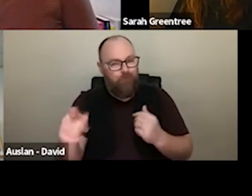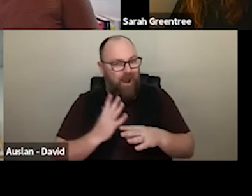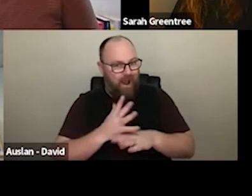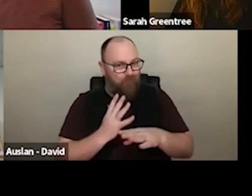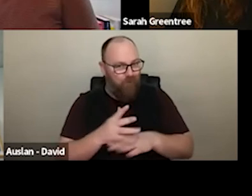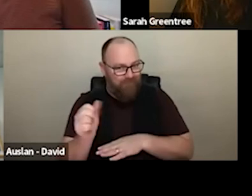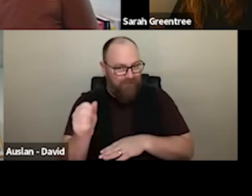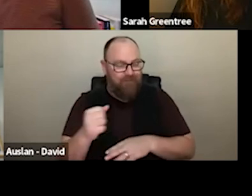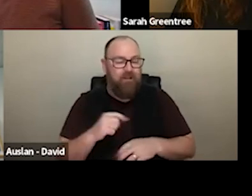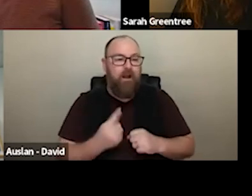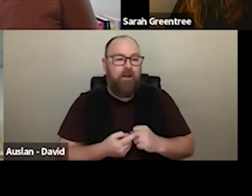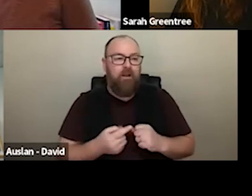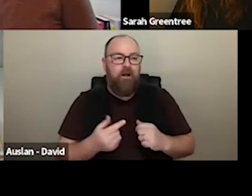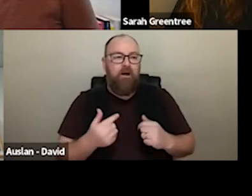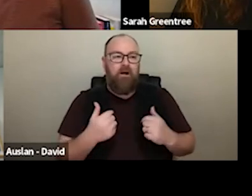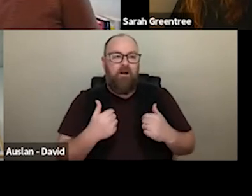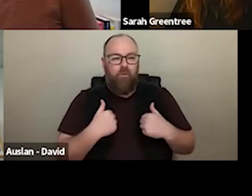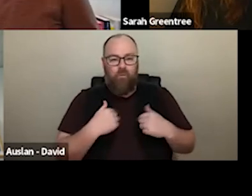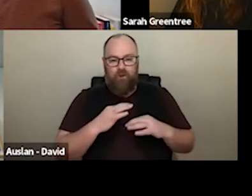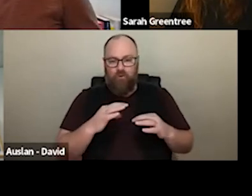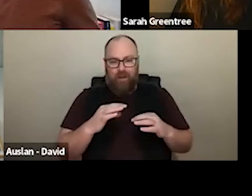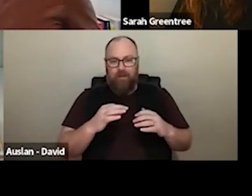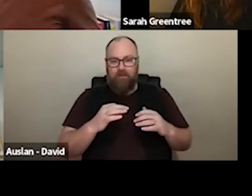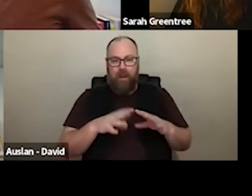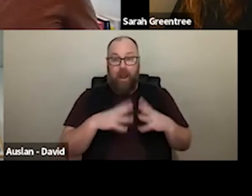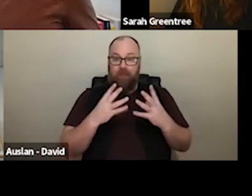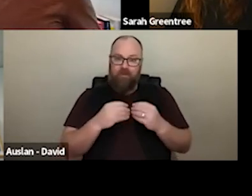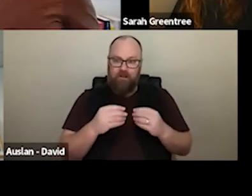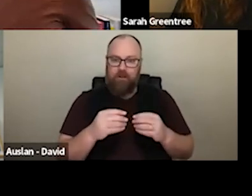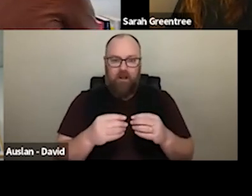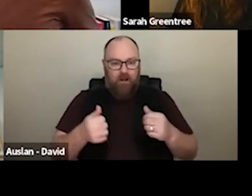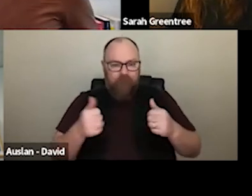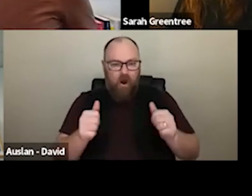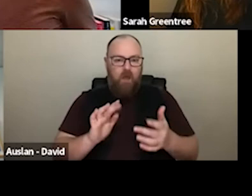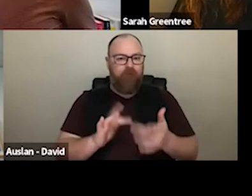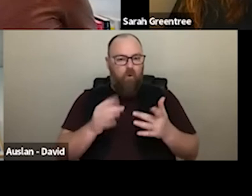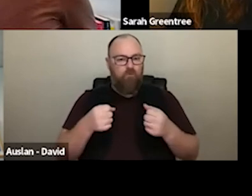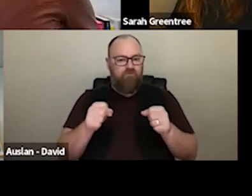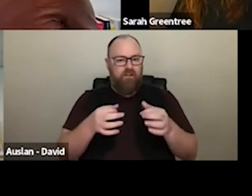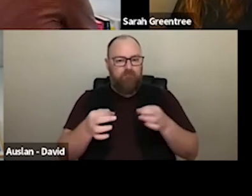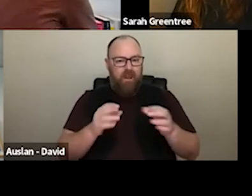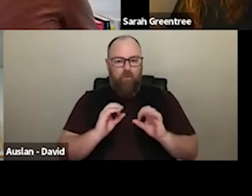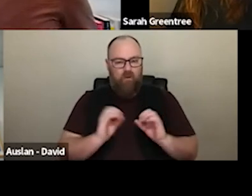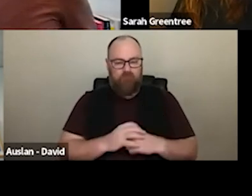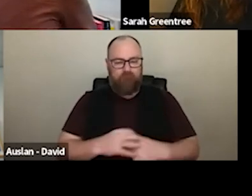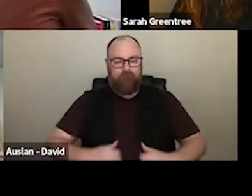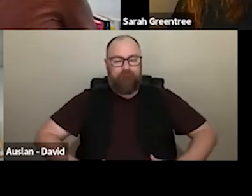but it is, you know, as I said, we don't need that. of effort put into them All of the finalized strategic plan. All of that sort of work done by by February. . But as I said we don't need all of the finalised and strategic